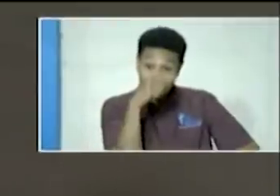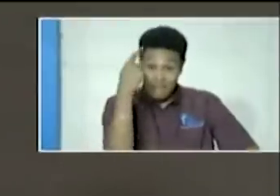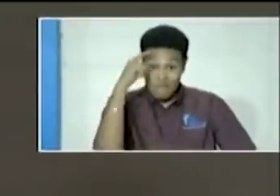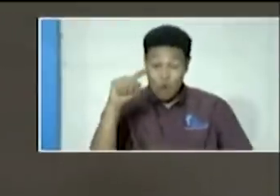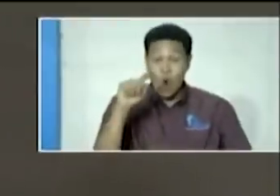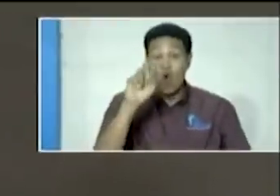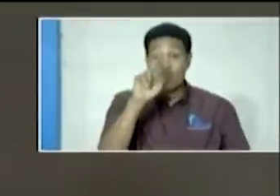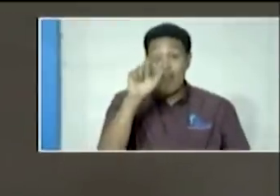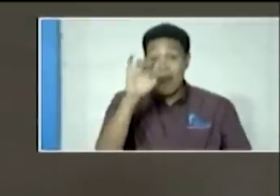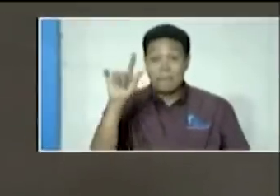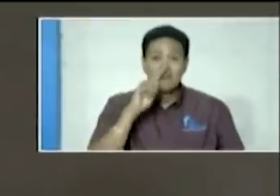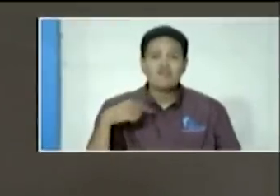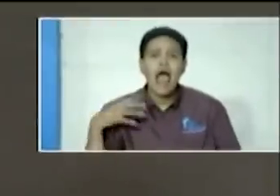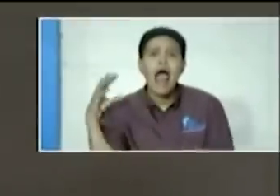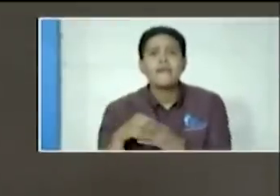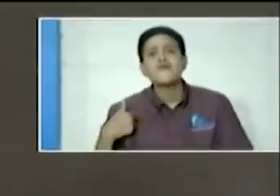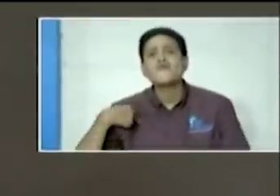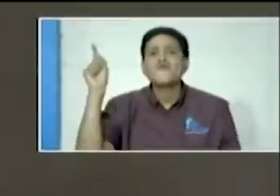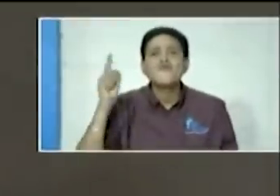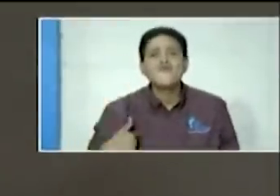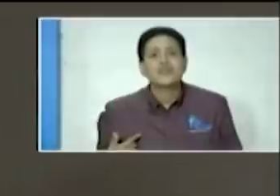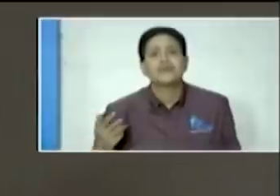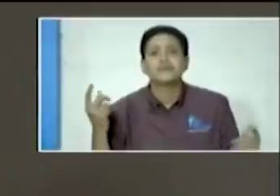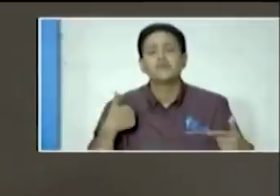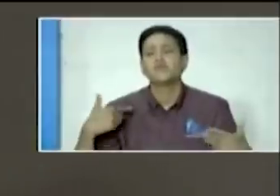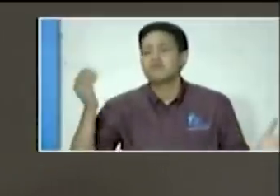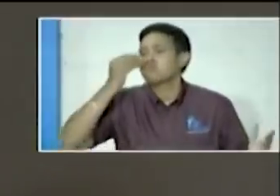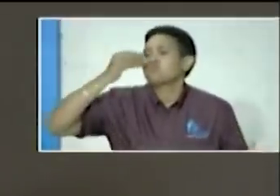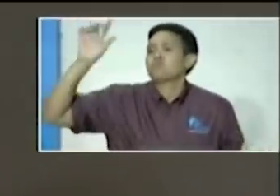and is called participating in any activities